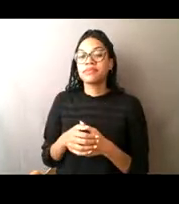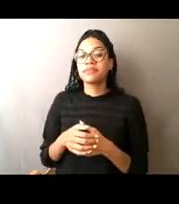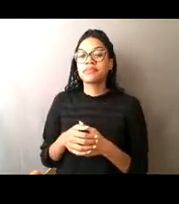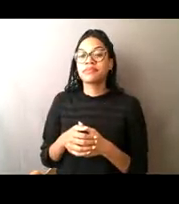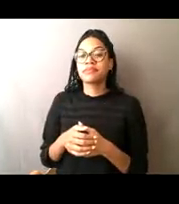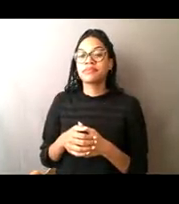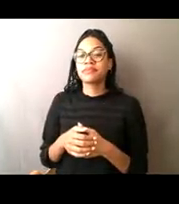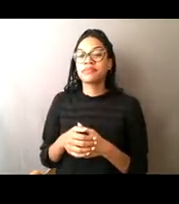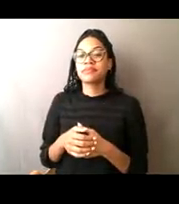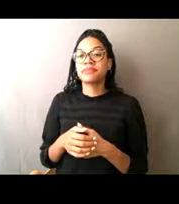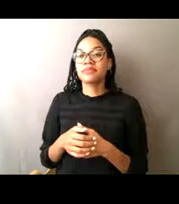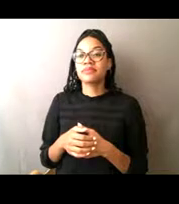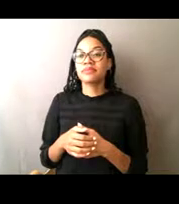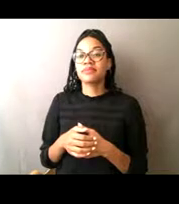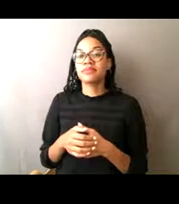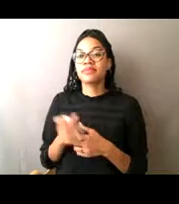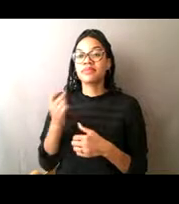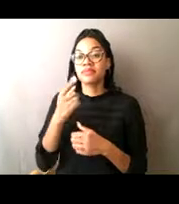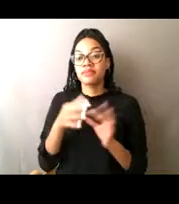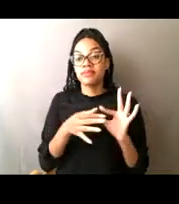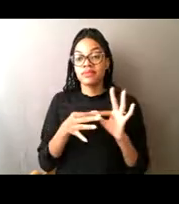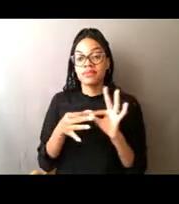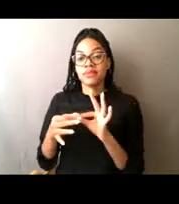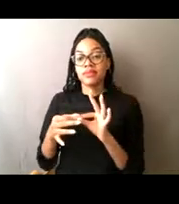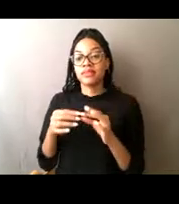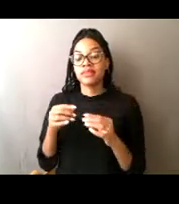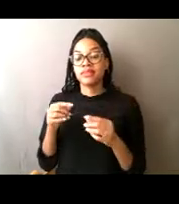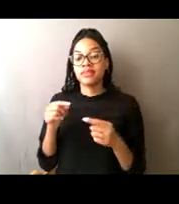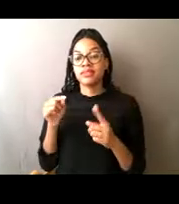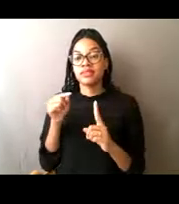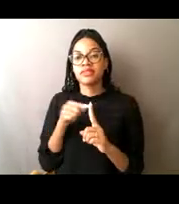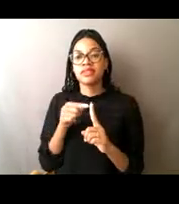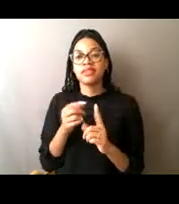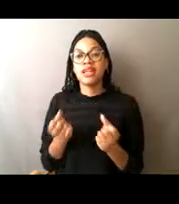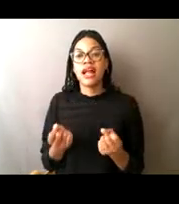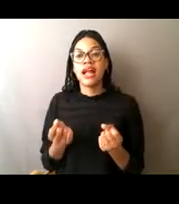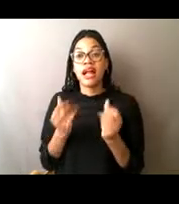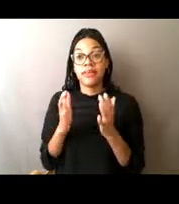referring to how much can be caught of a particular species.